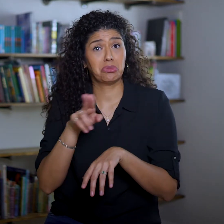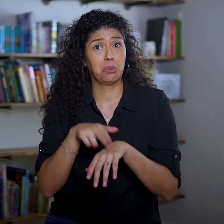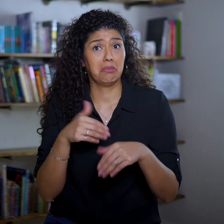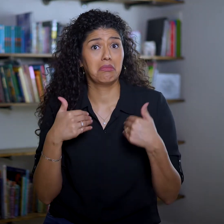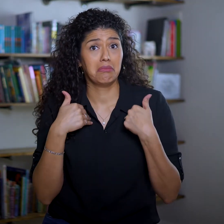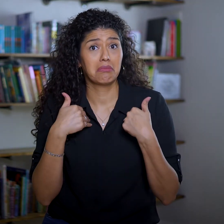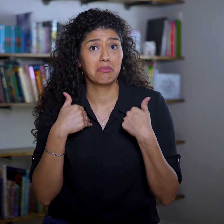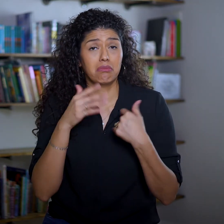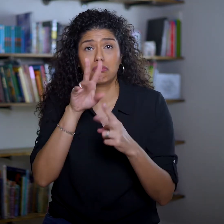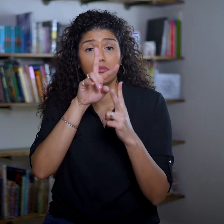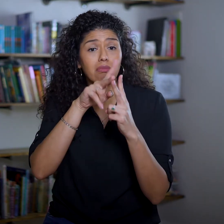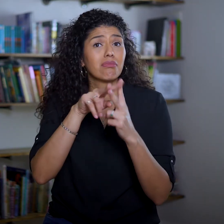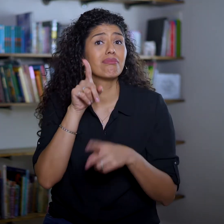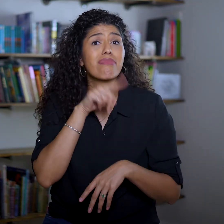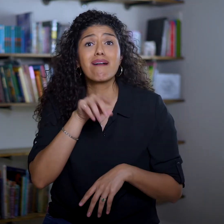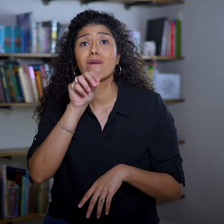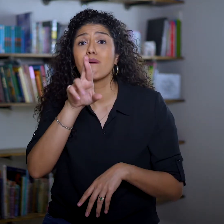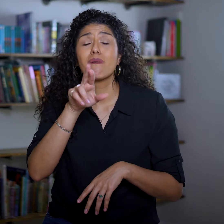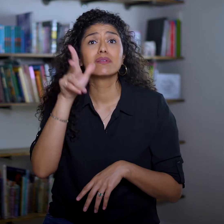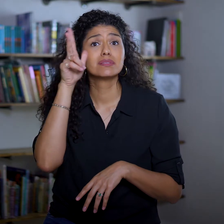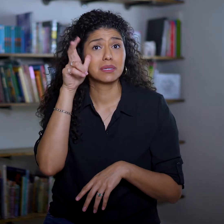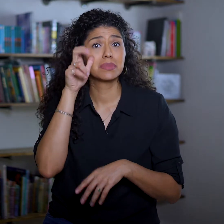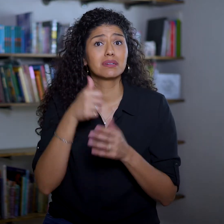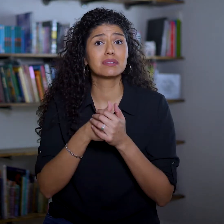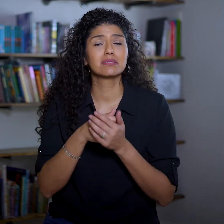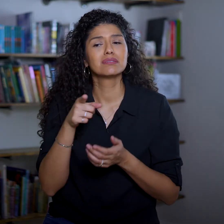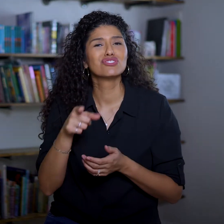she normally operates in—whether fake or demonic—